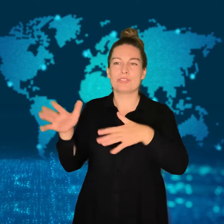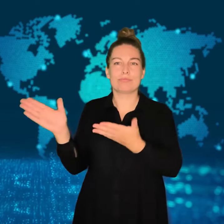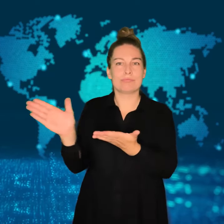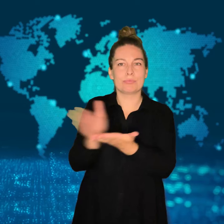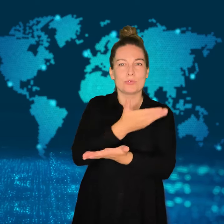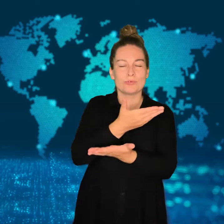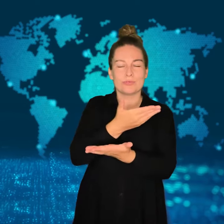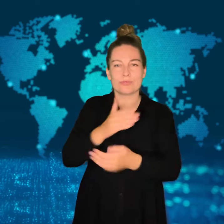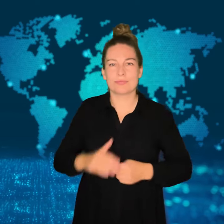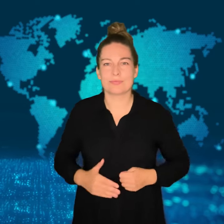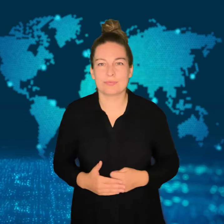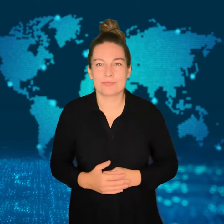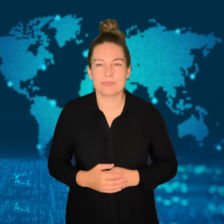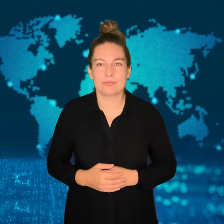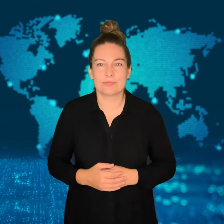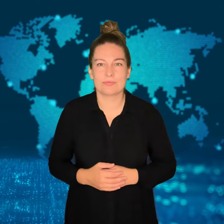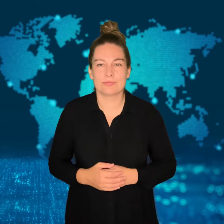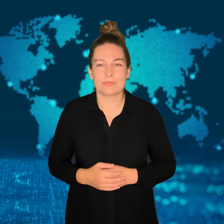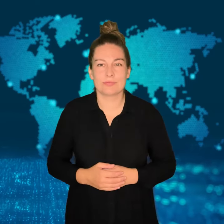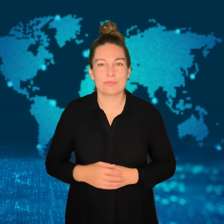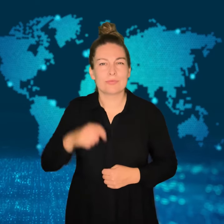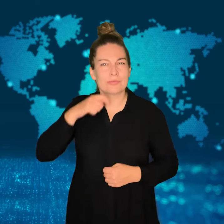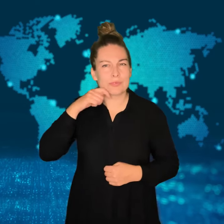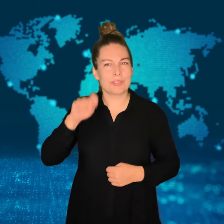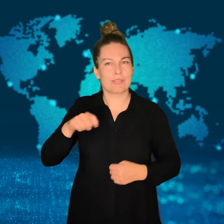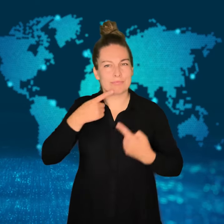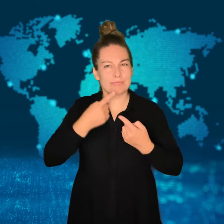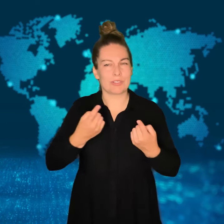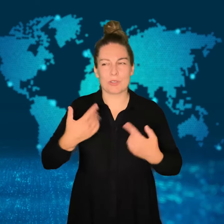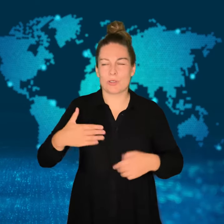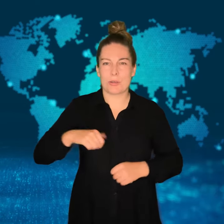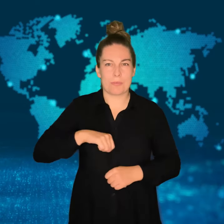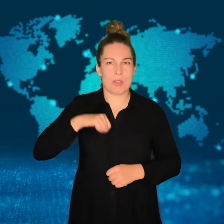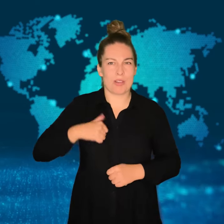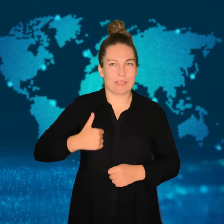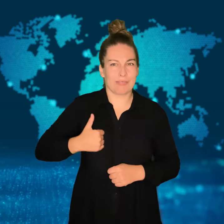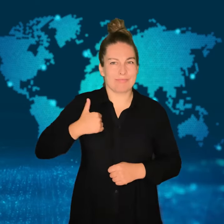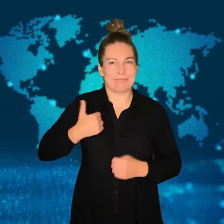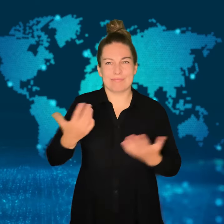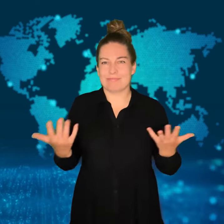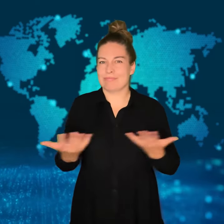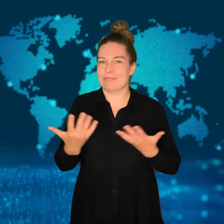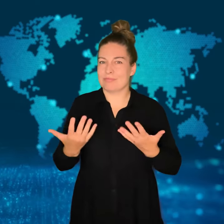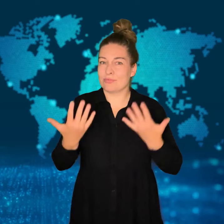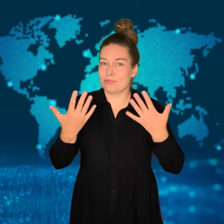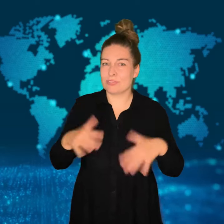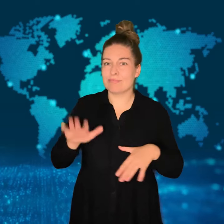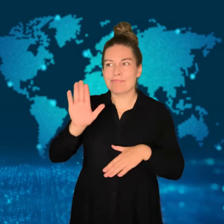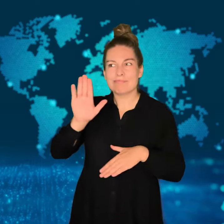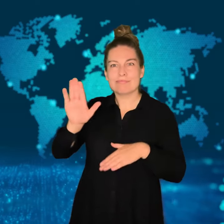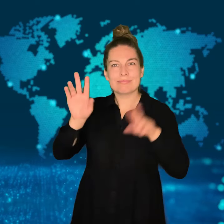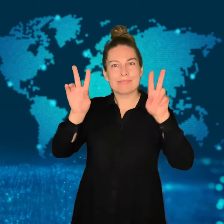between Ukraine and the Crimean Peninsula.